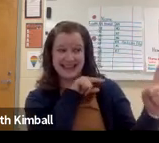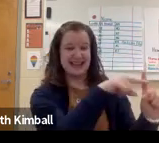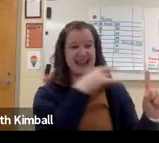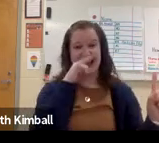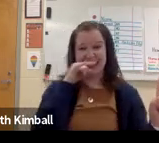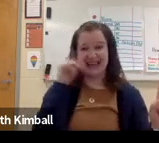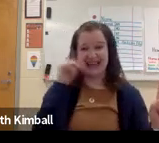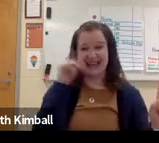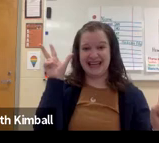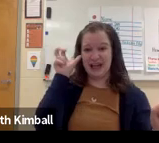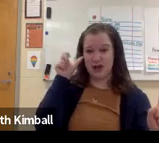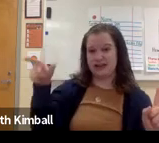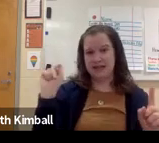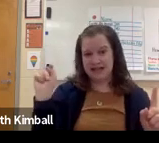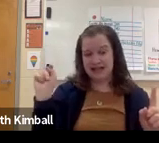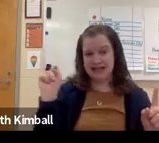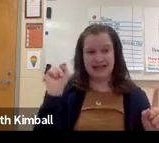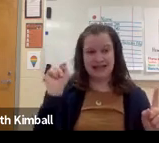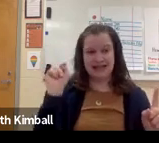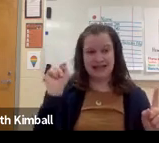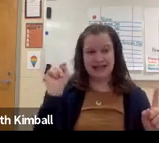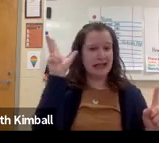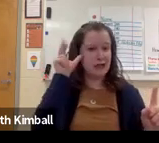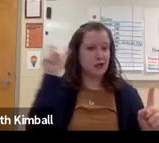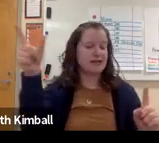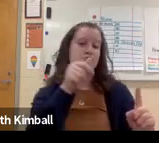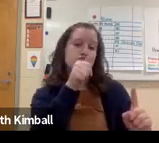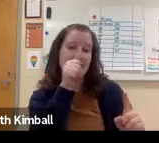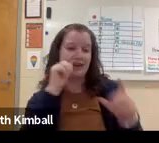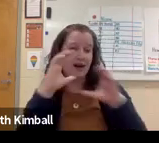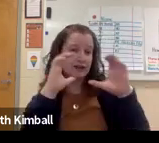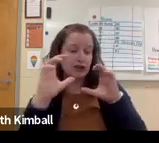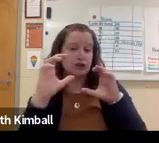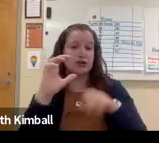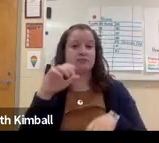connection that that student can overhear the teacher